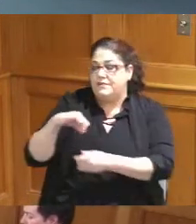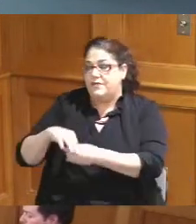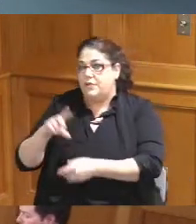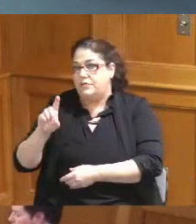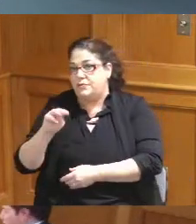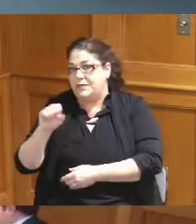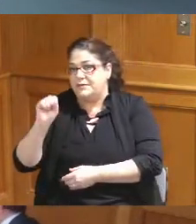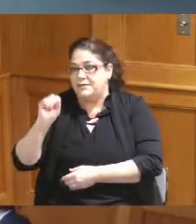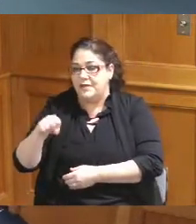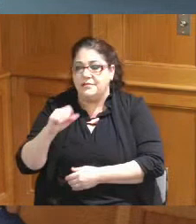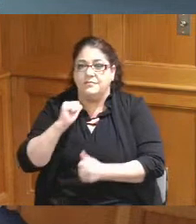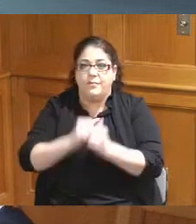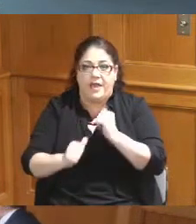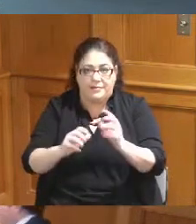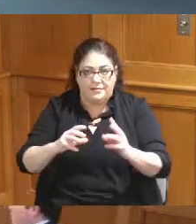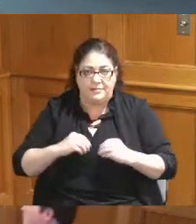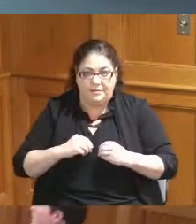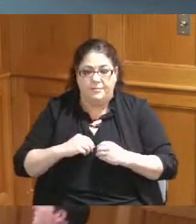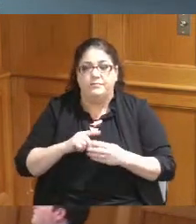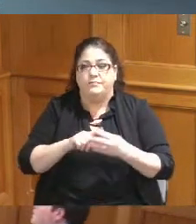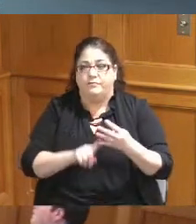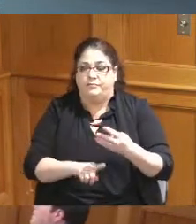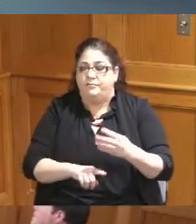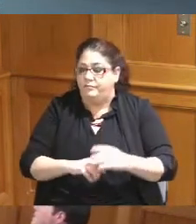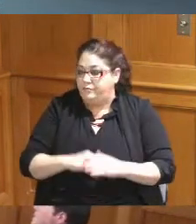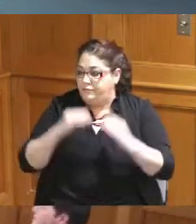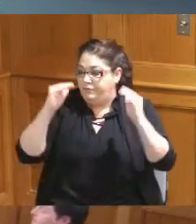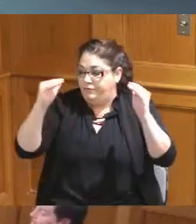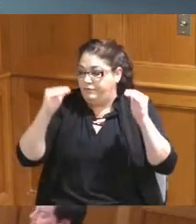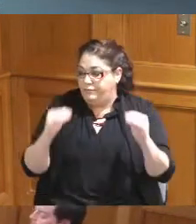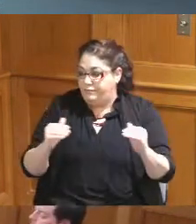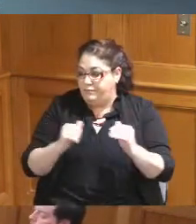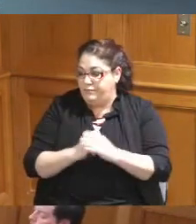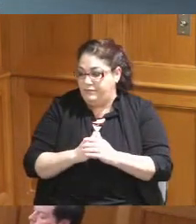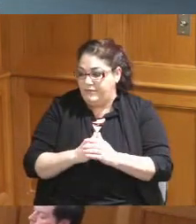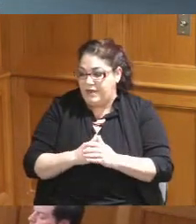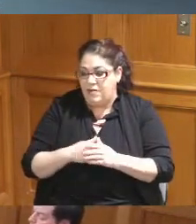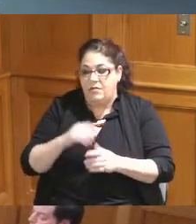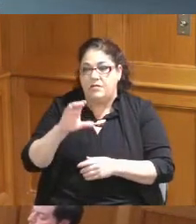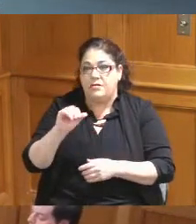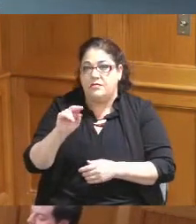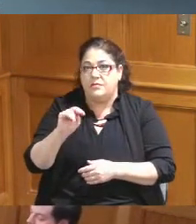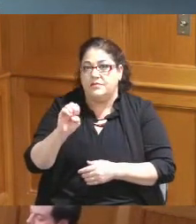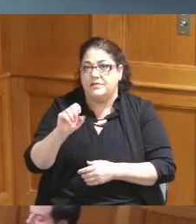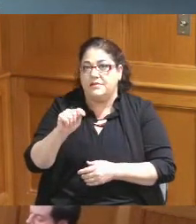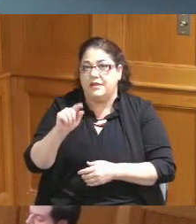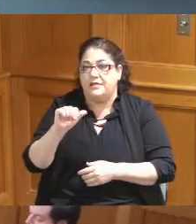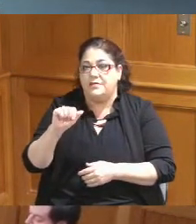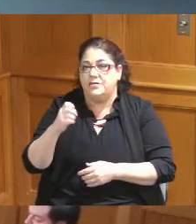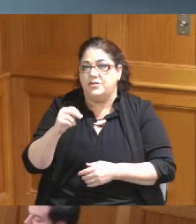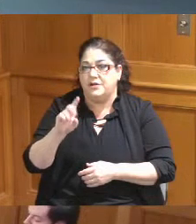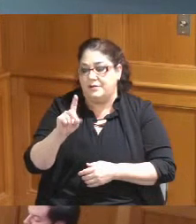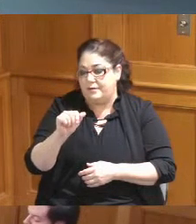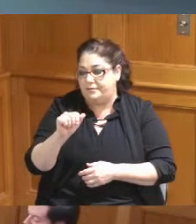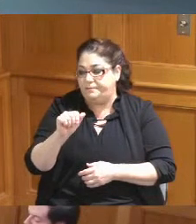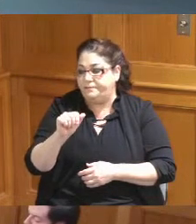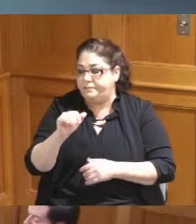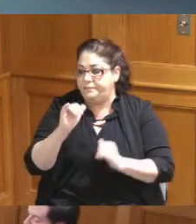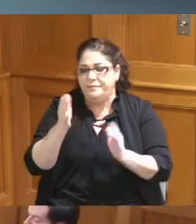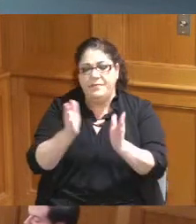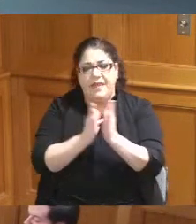yes thank you now we go to the consent agenda I'm going to ask Administrator Aluotto if you